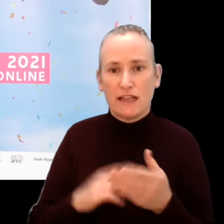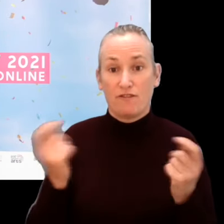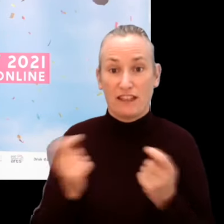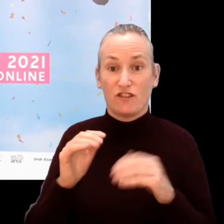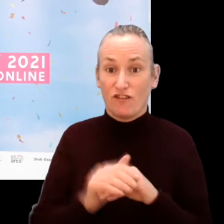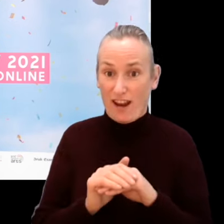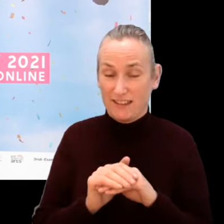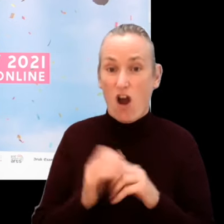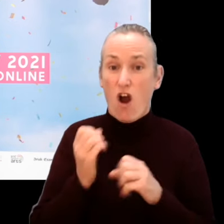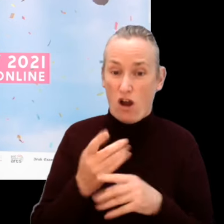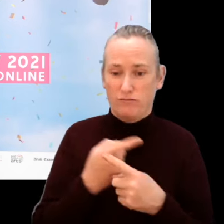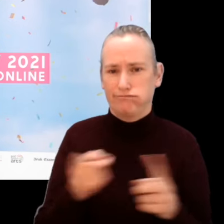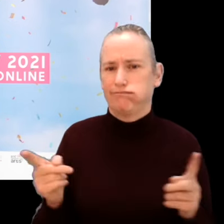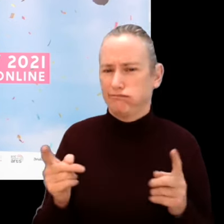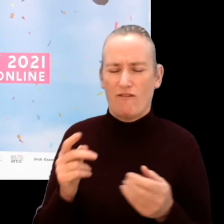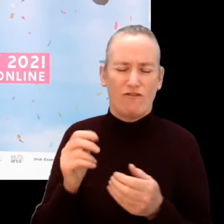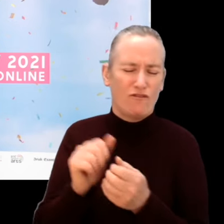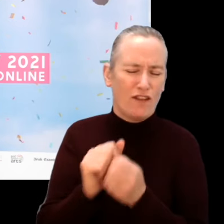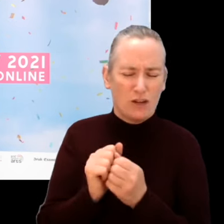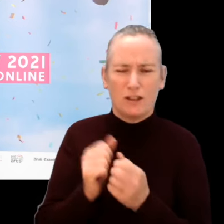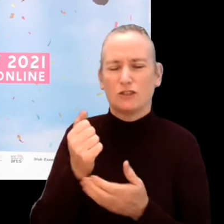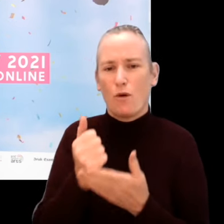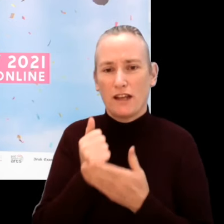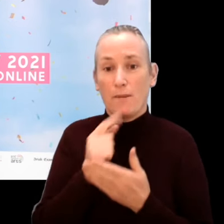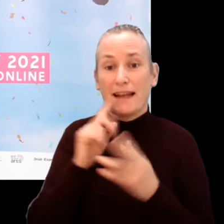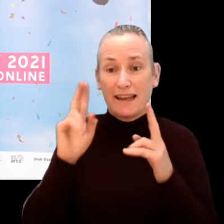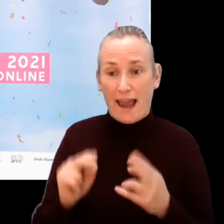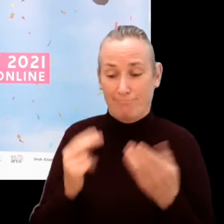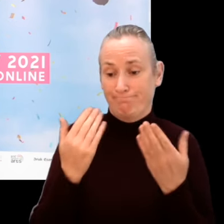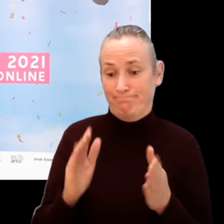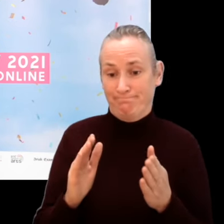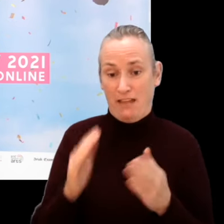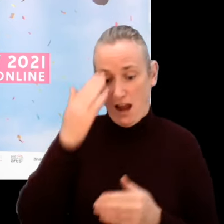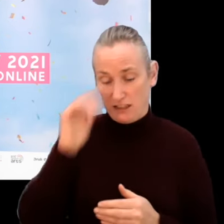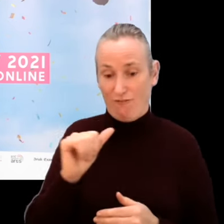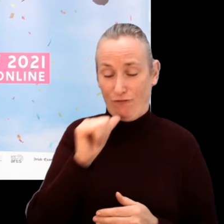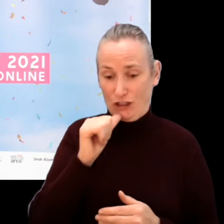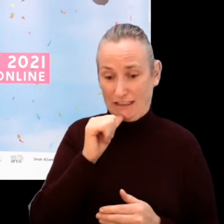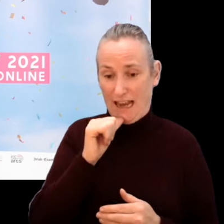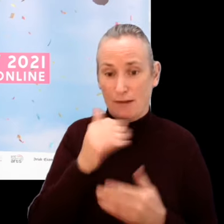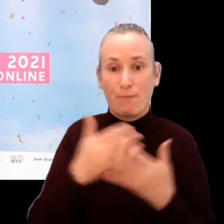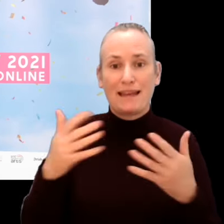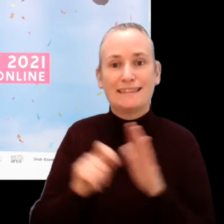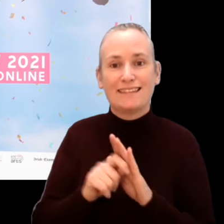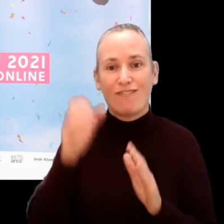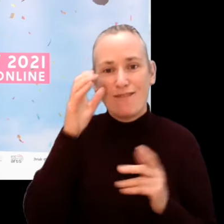whose invaluable support enables us to deliver Ireland’s first and largest film festival.